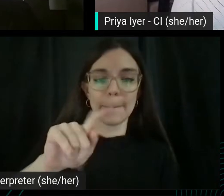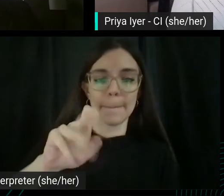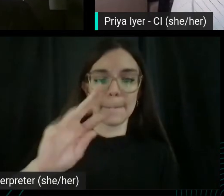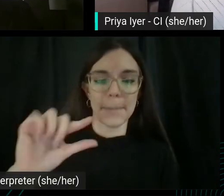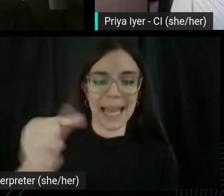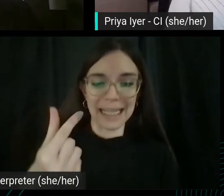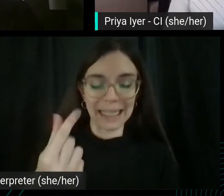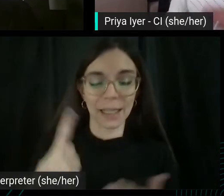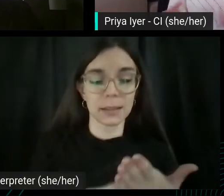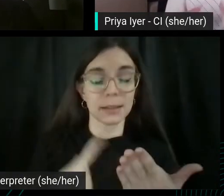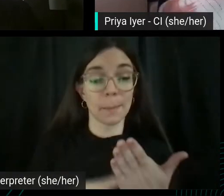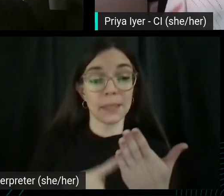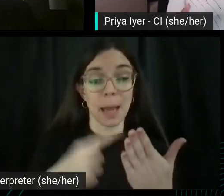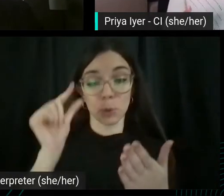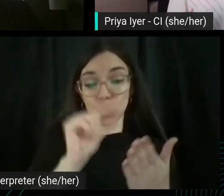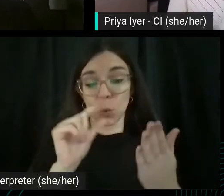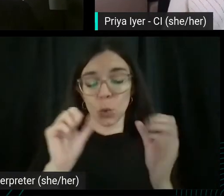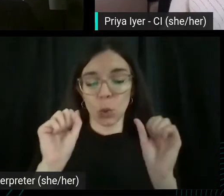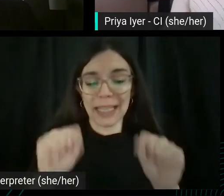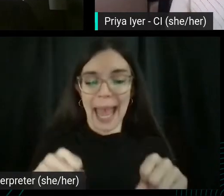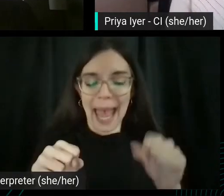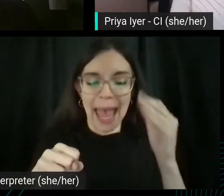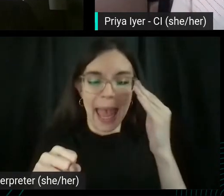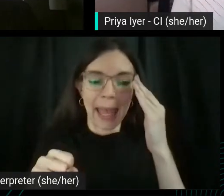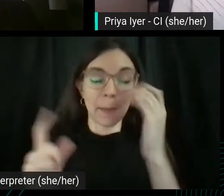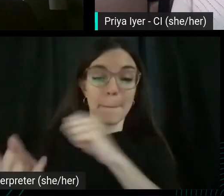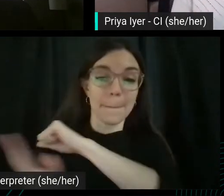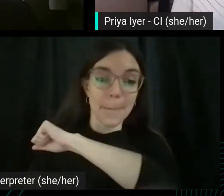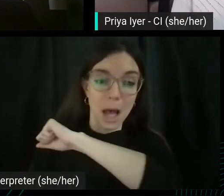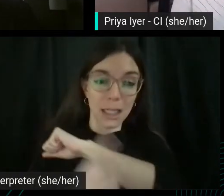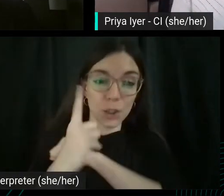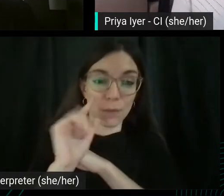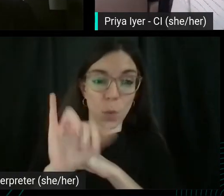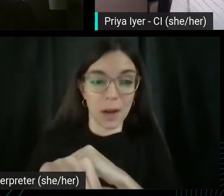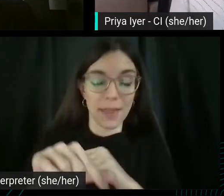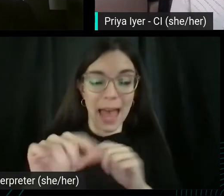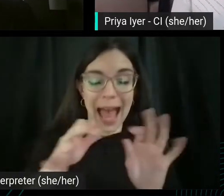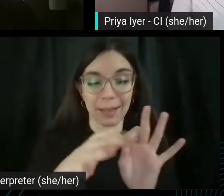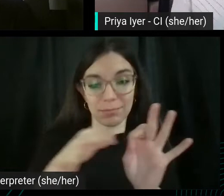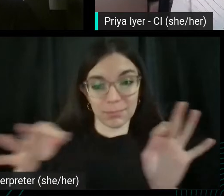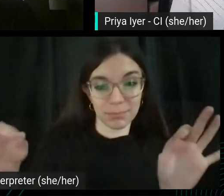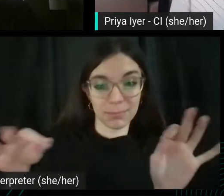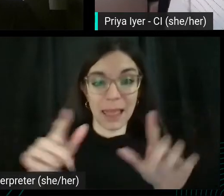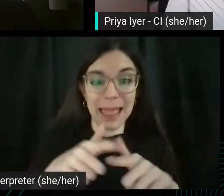for this engagement baiting sort of language, please like and comment and things like that.